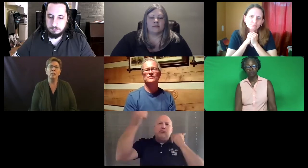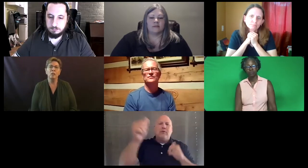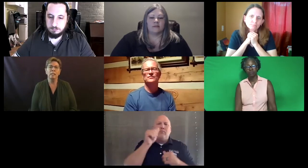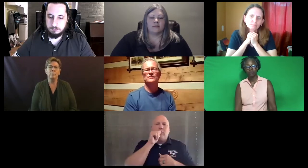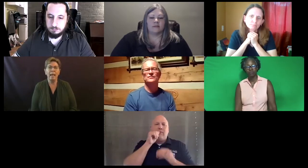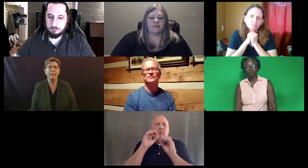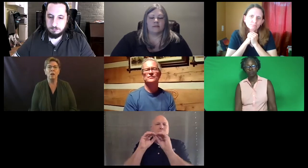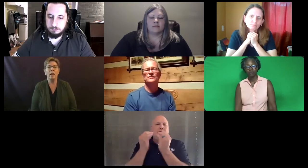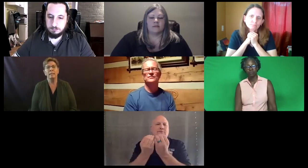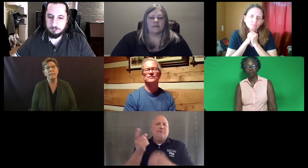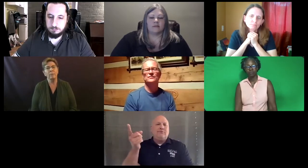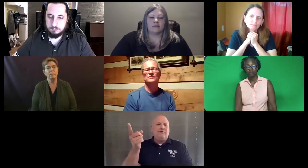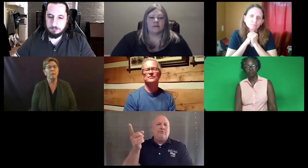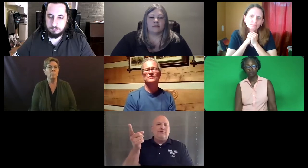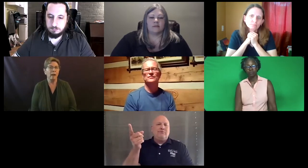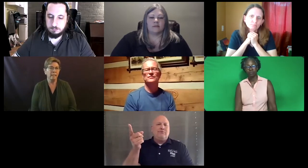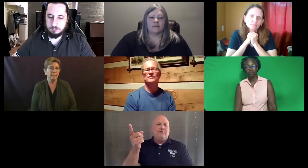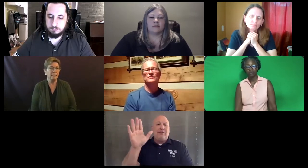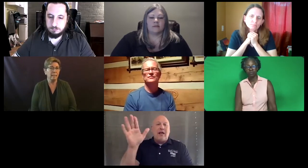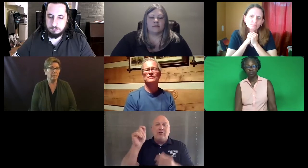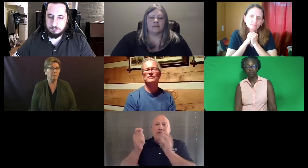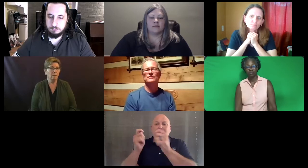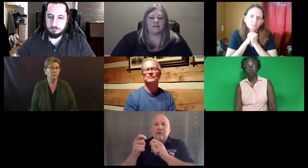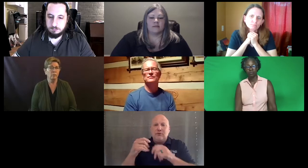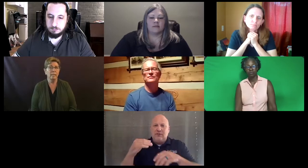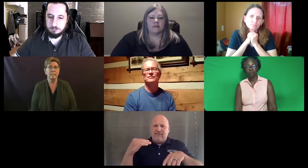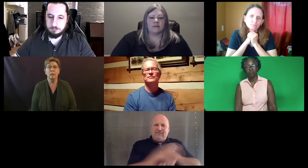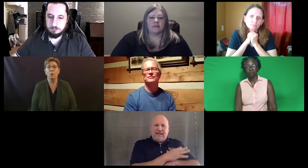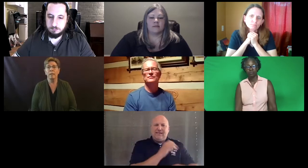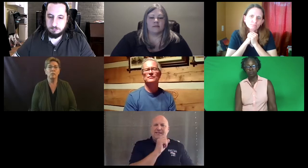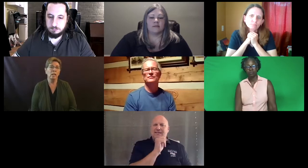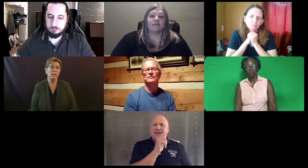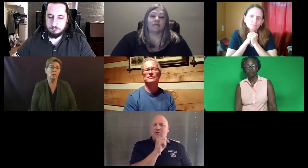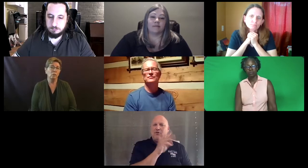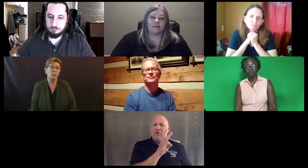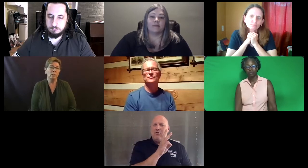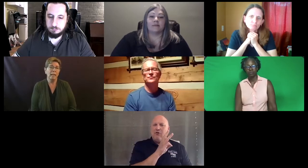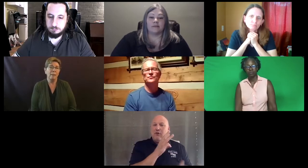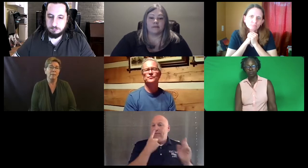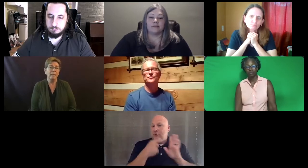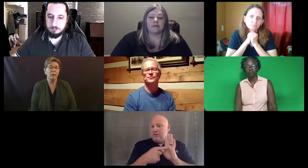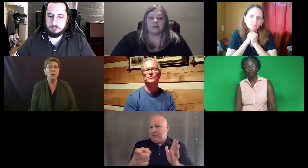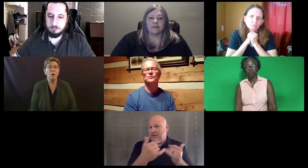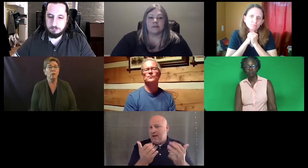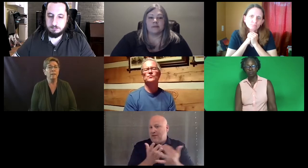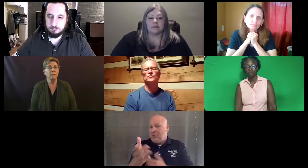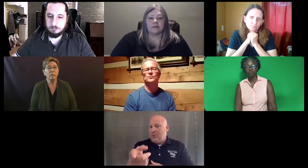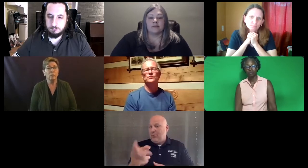depend on a separate private entity for testing. You know, that changes that happen there could affect their law.